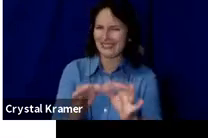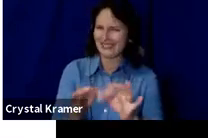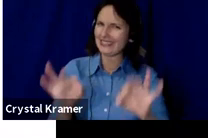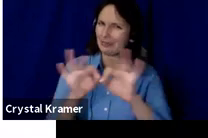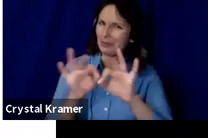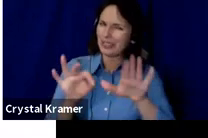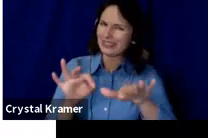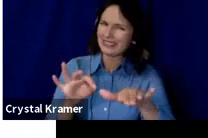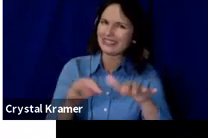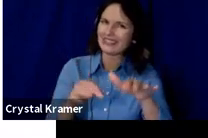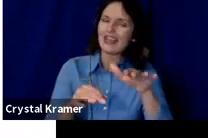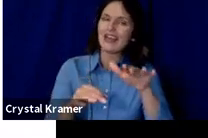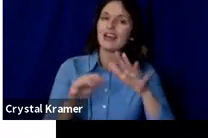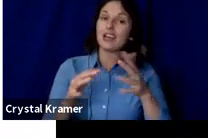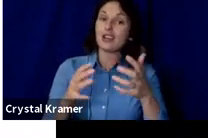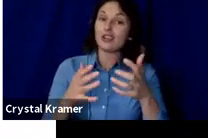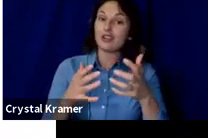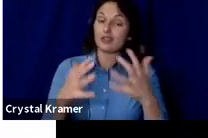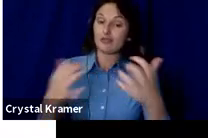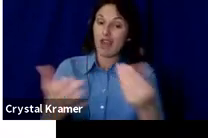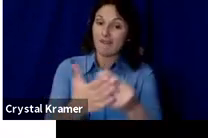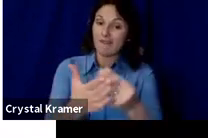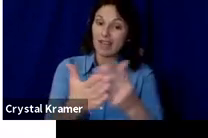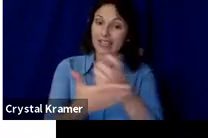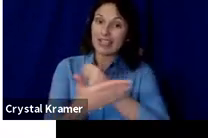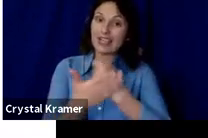to promote it on social media or email.